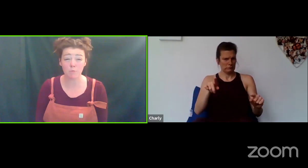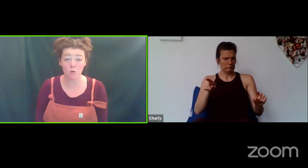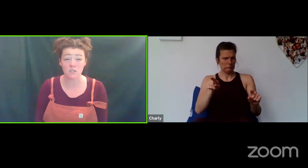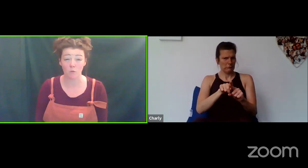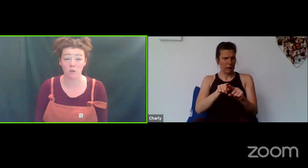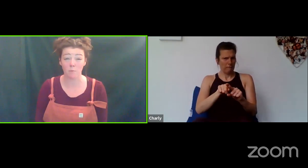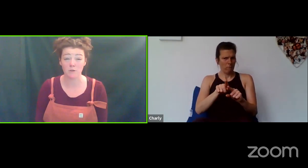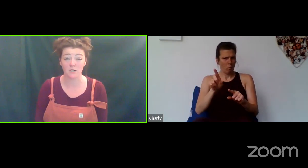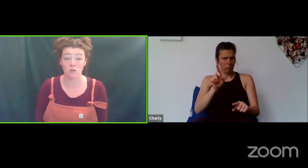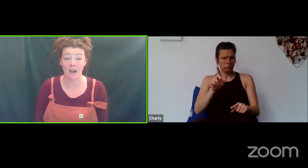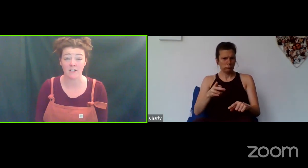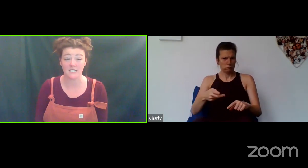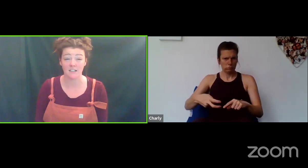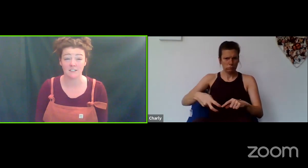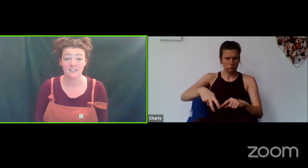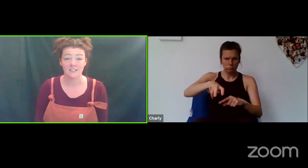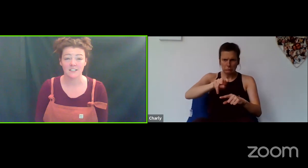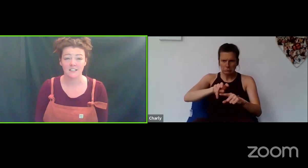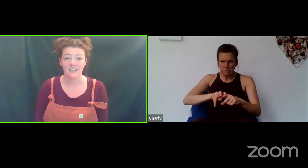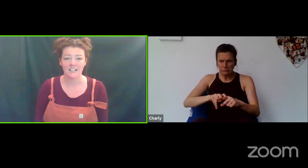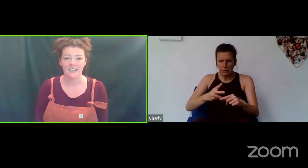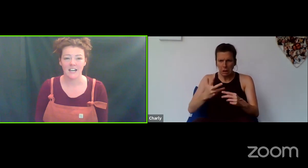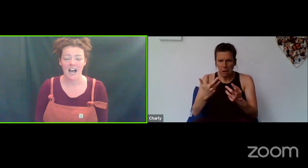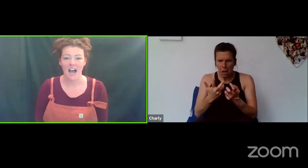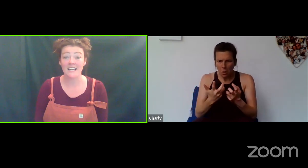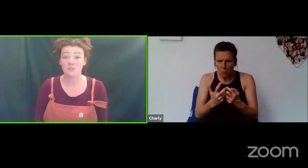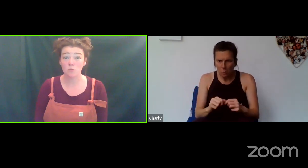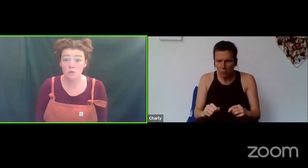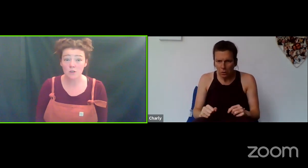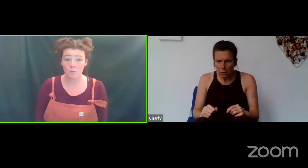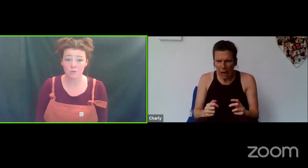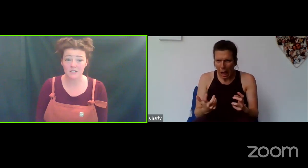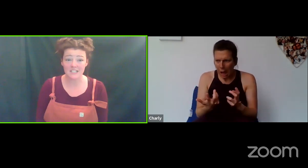important when you're building your character and it's also important to